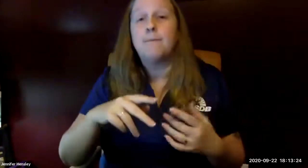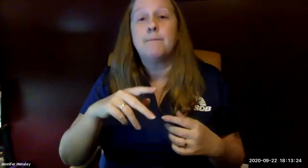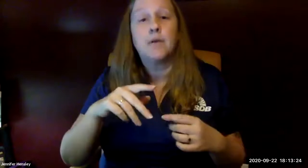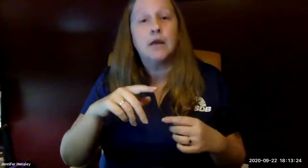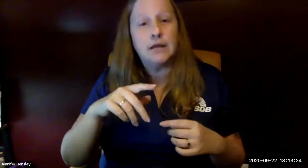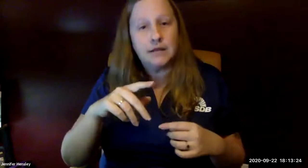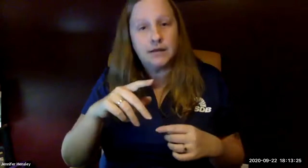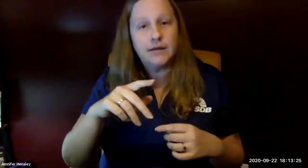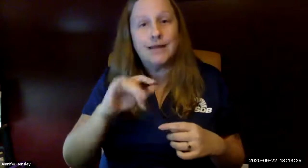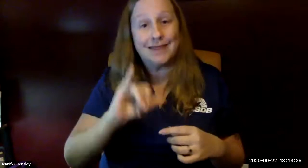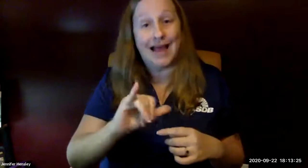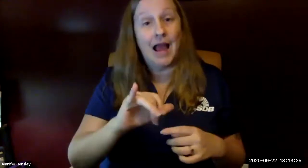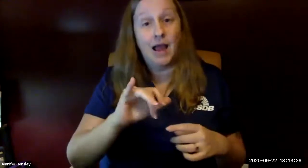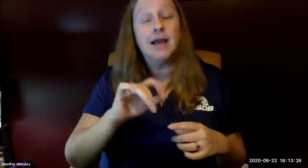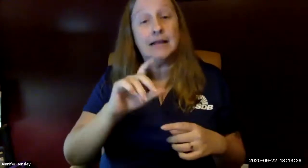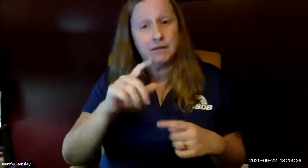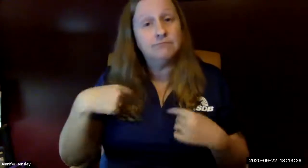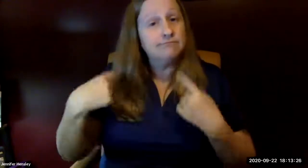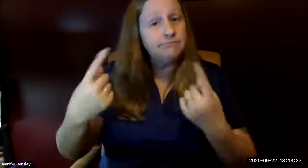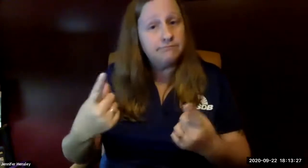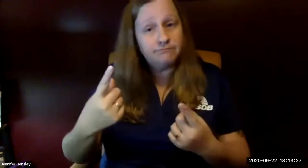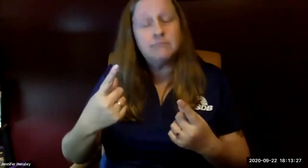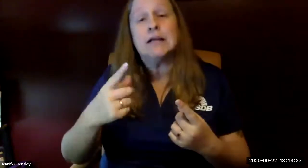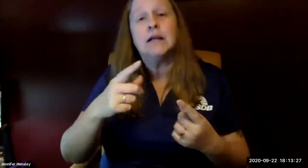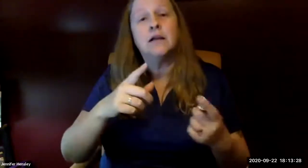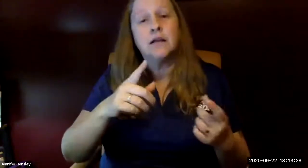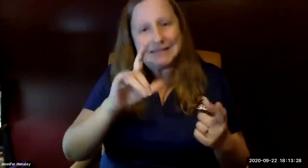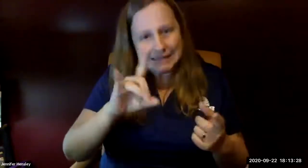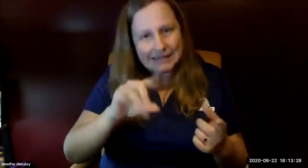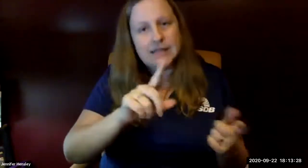early learning